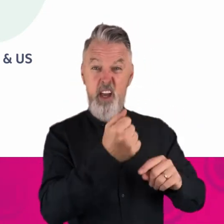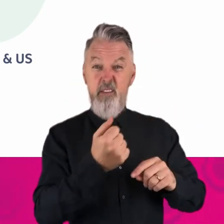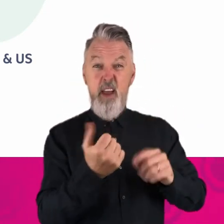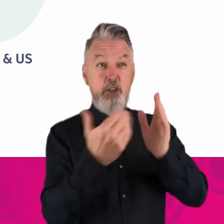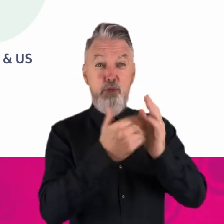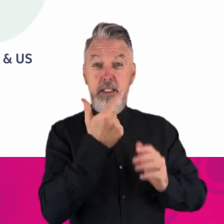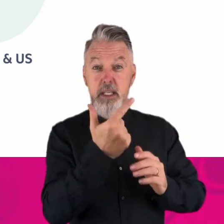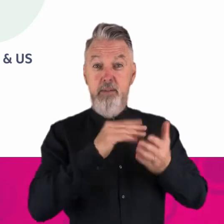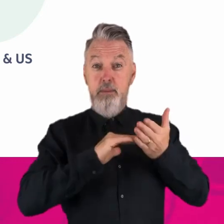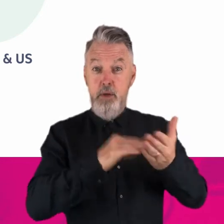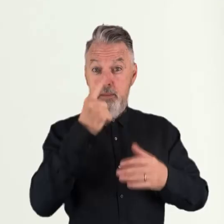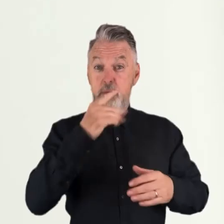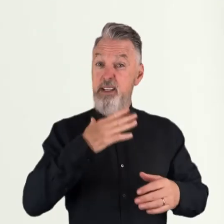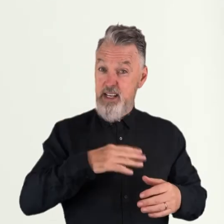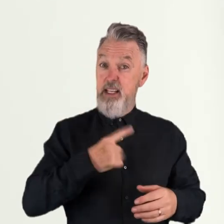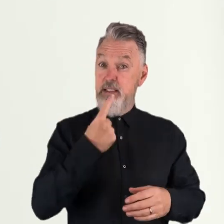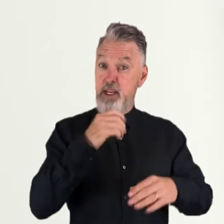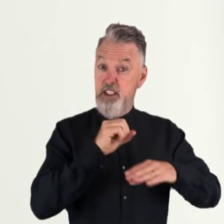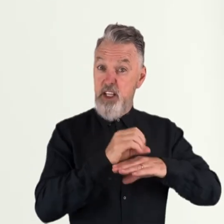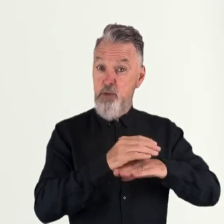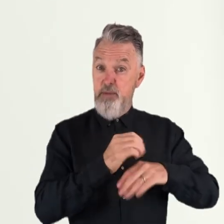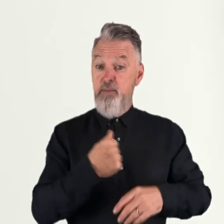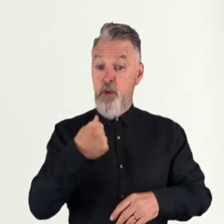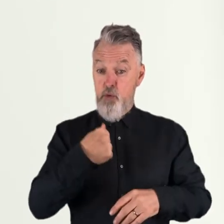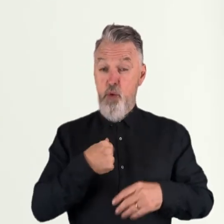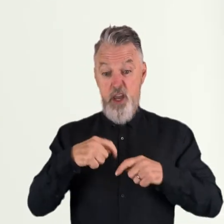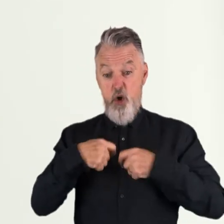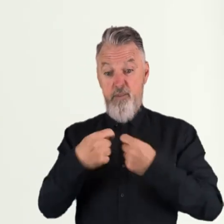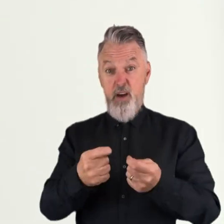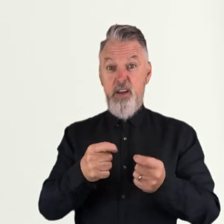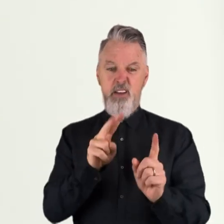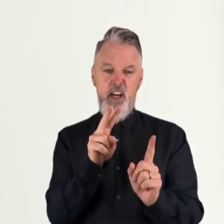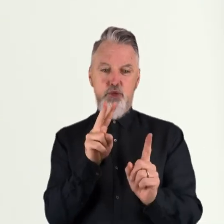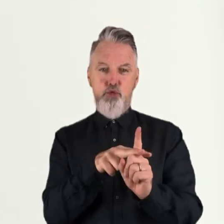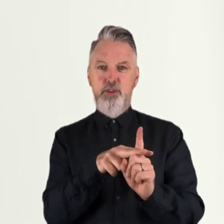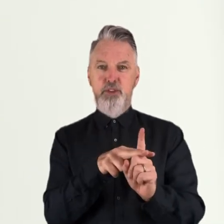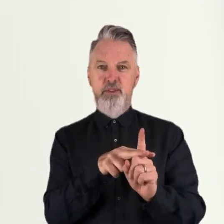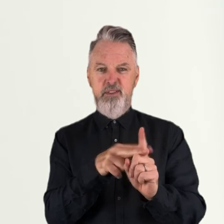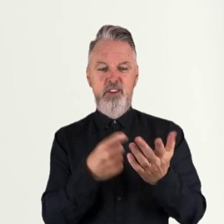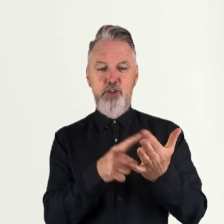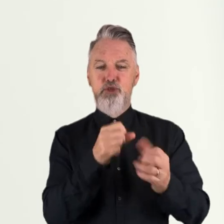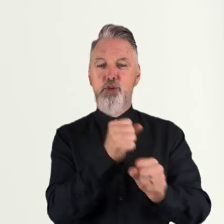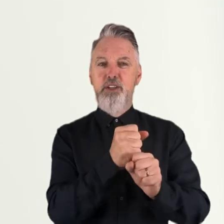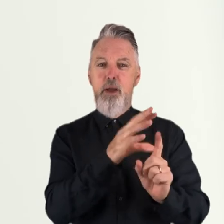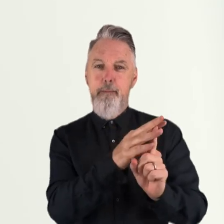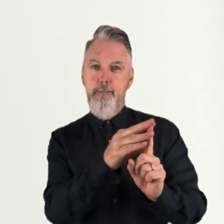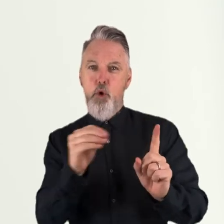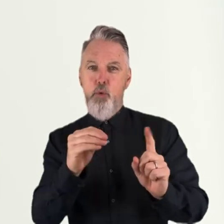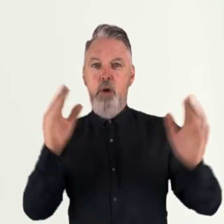needing speech therapy. We have a scalable subscription model for Speech Pathologists based on the number of clients they service.